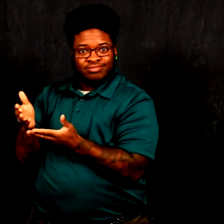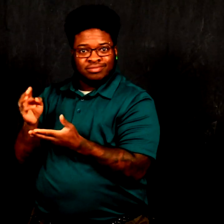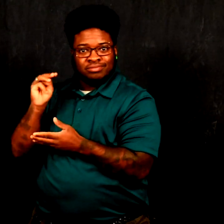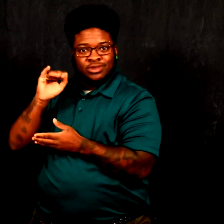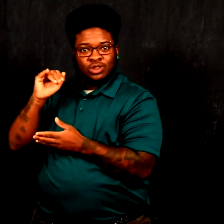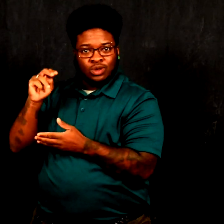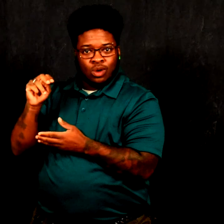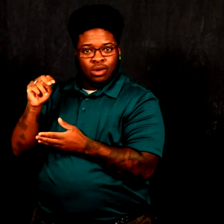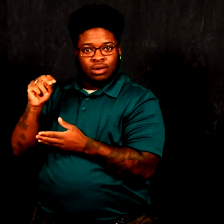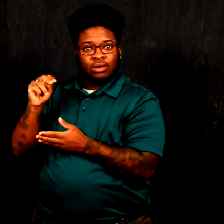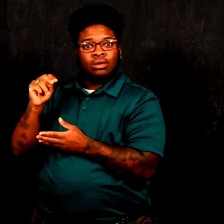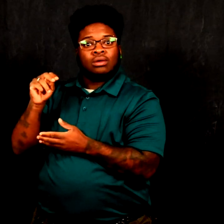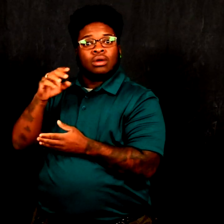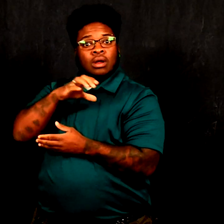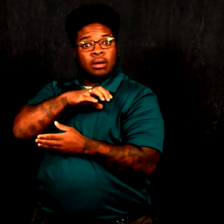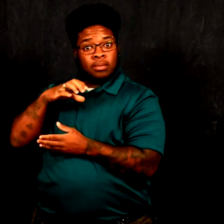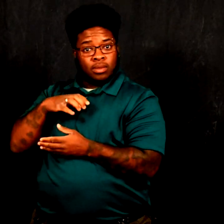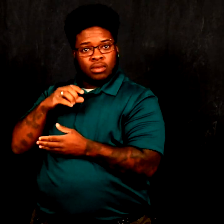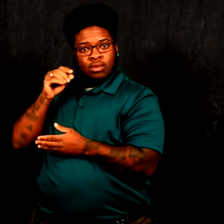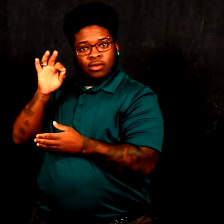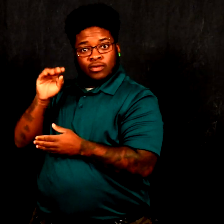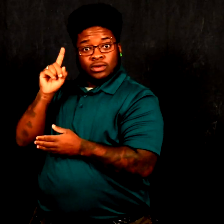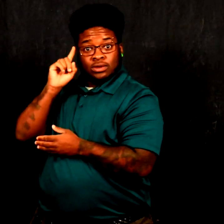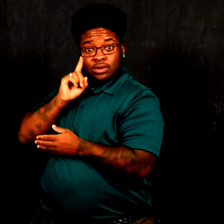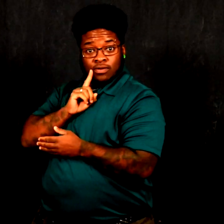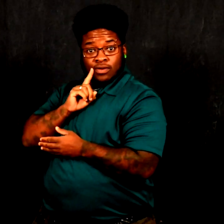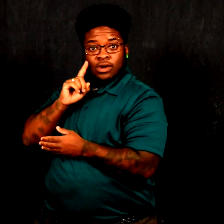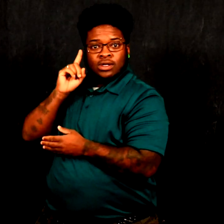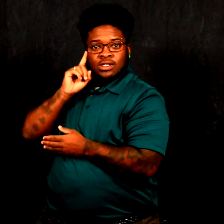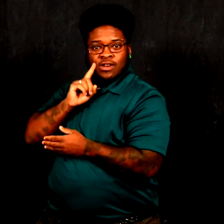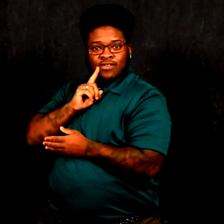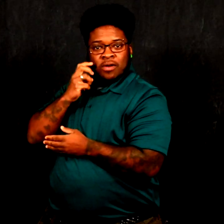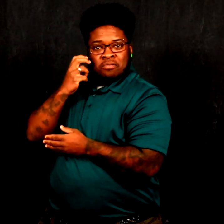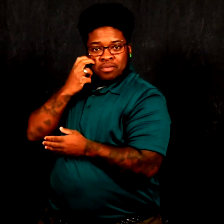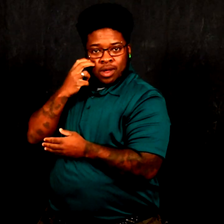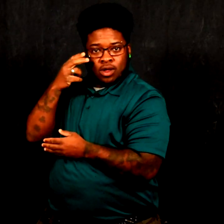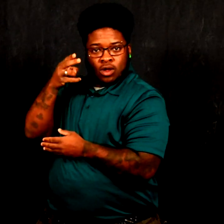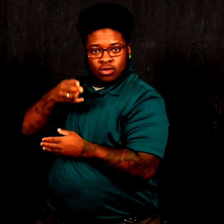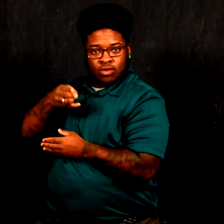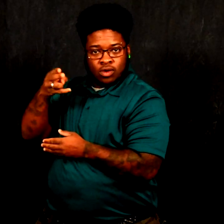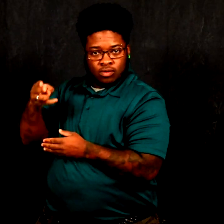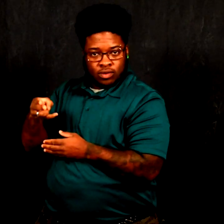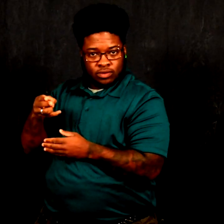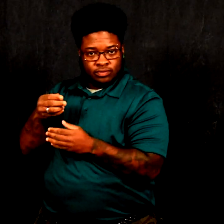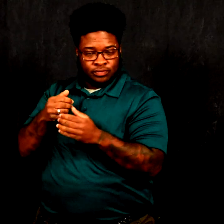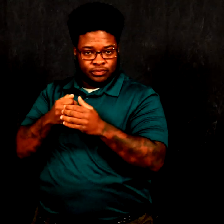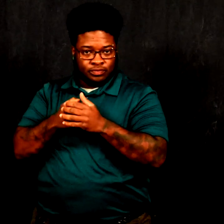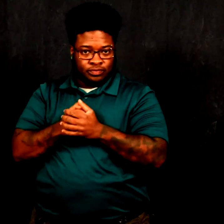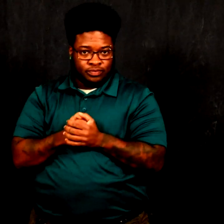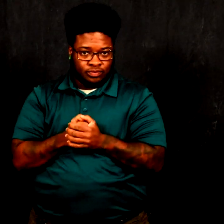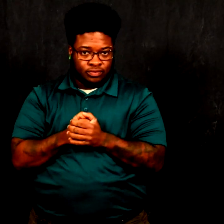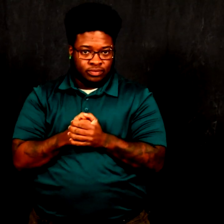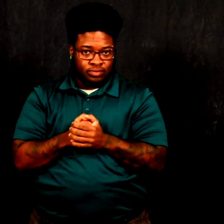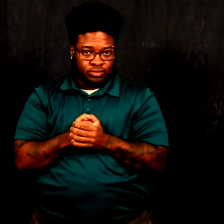the Minnesota Commission of Deaf, DeafBlind and Hard of Hearing.